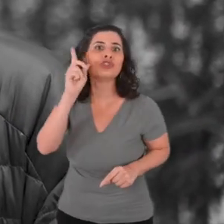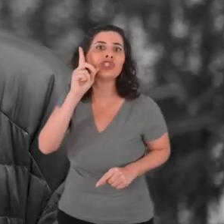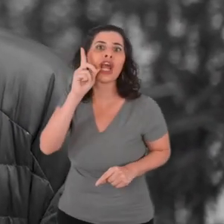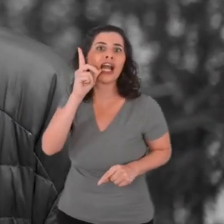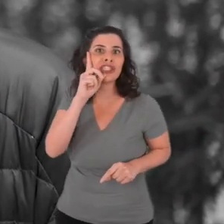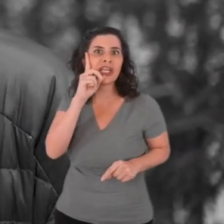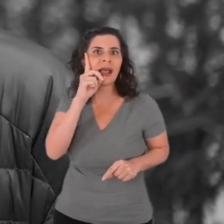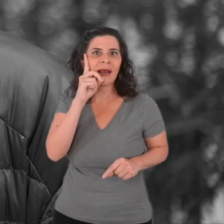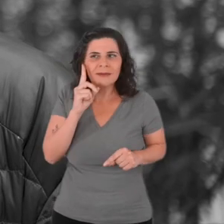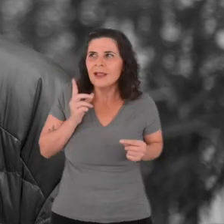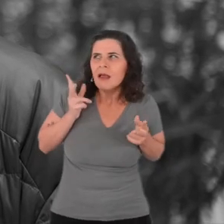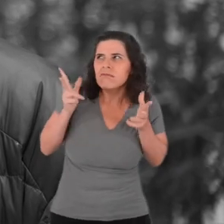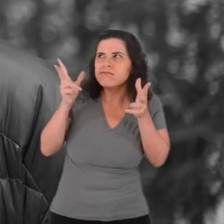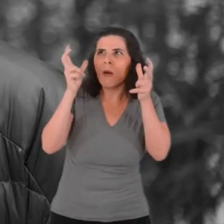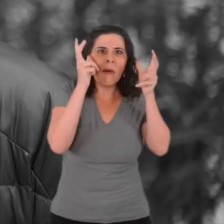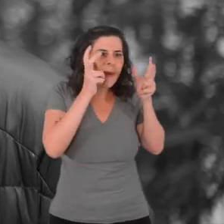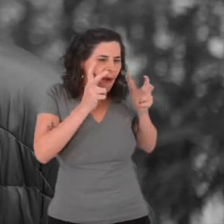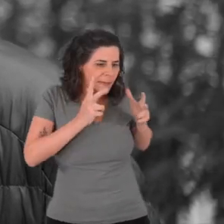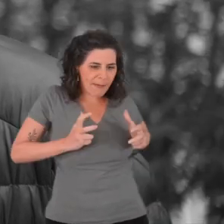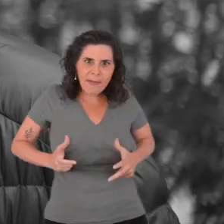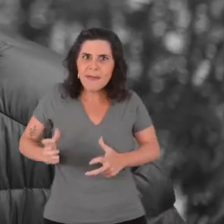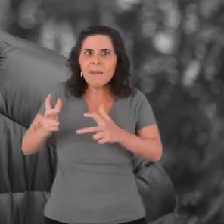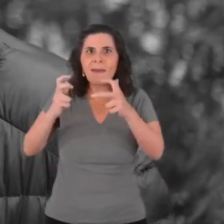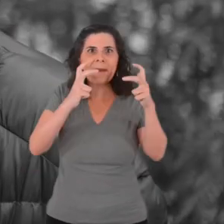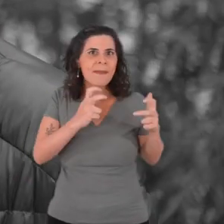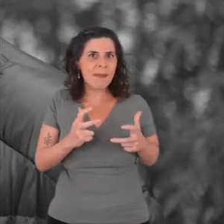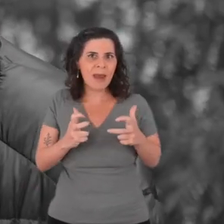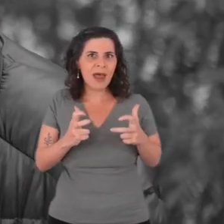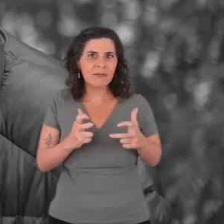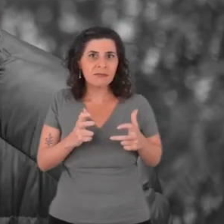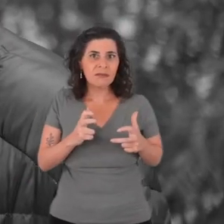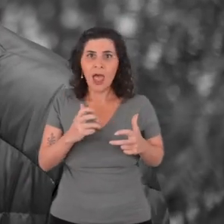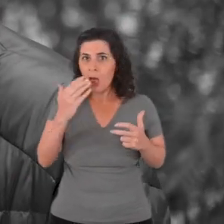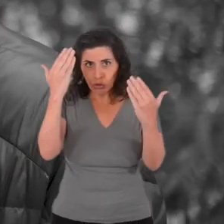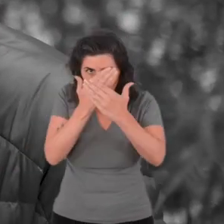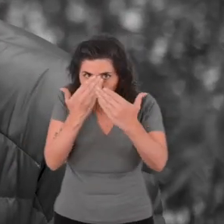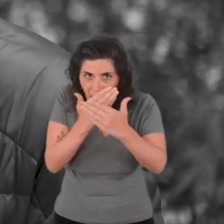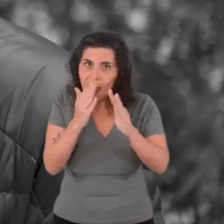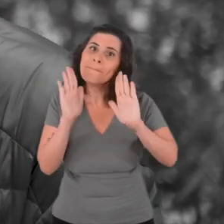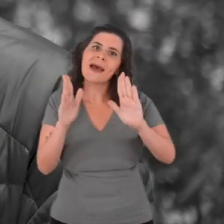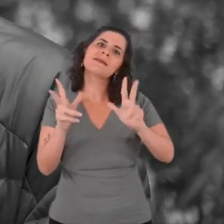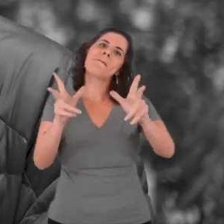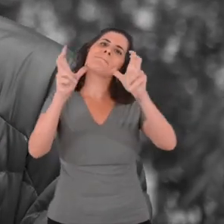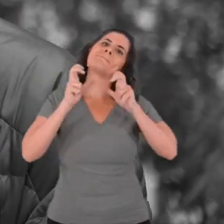The sensory space of what is not visible to you,